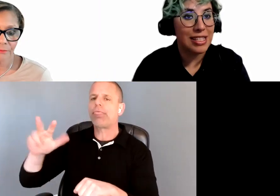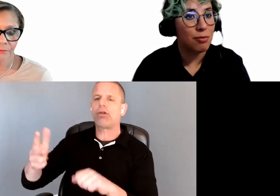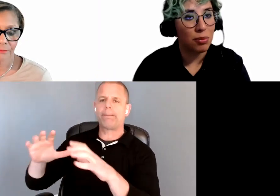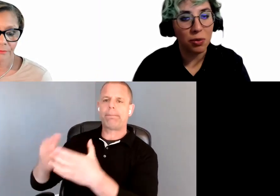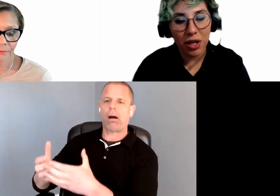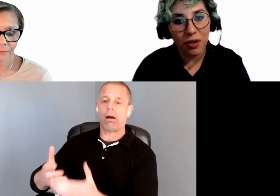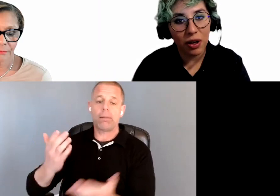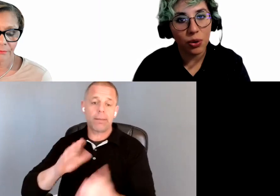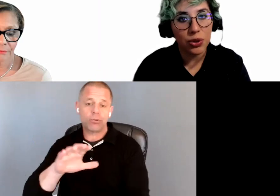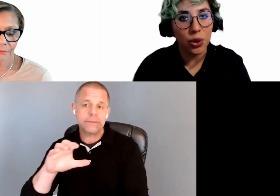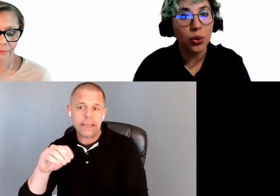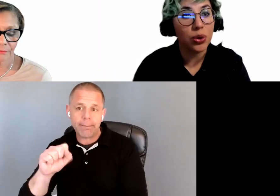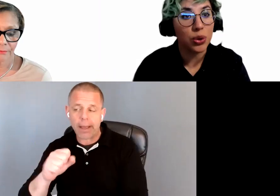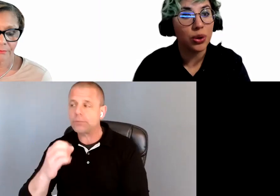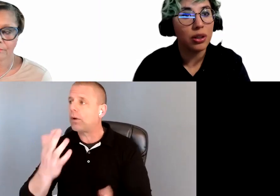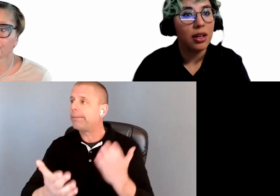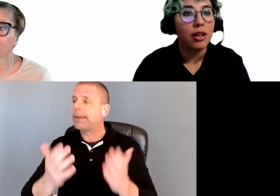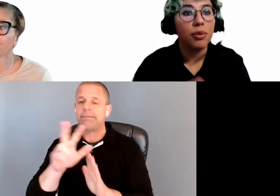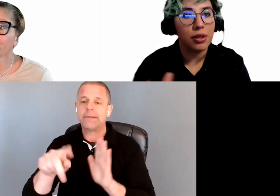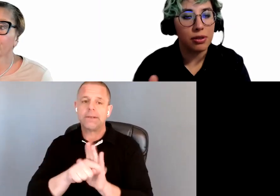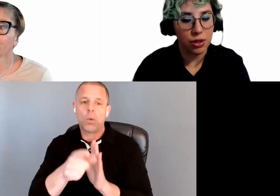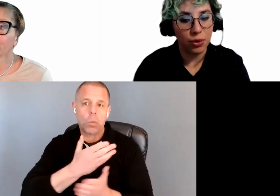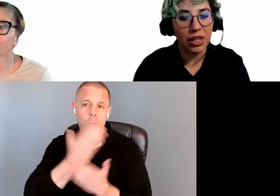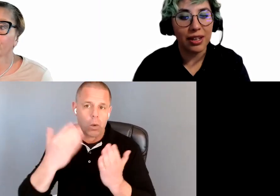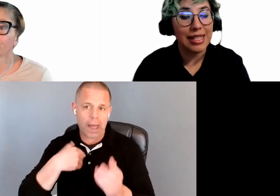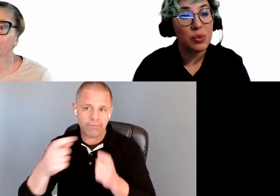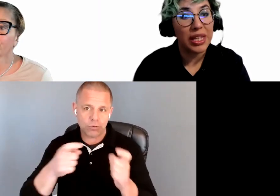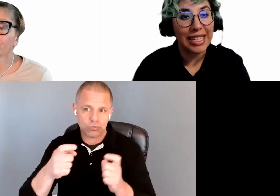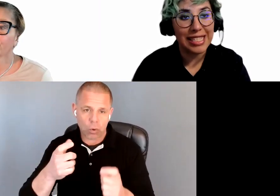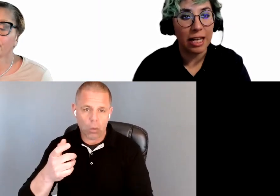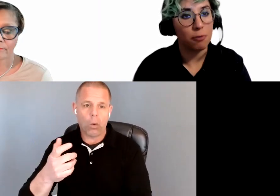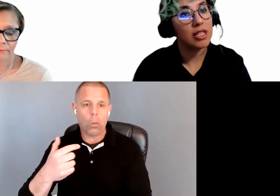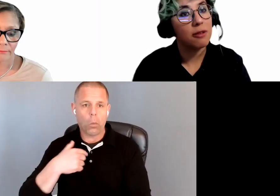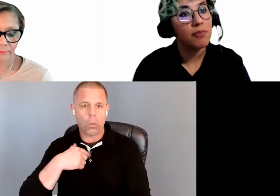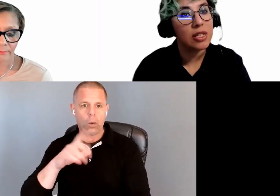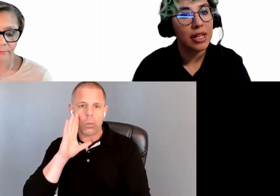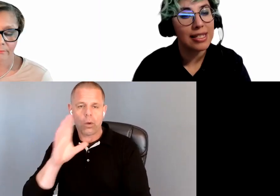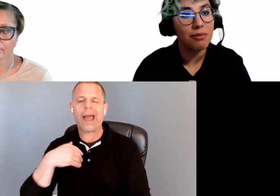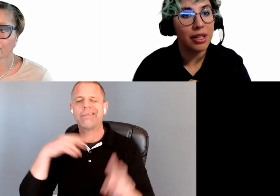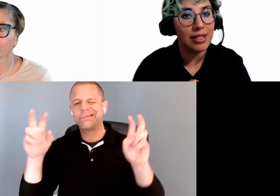it might be a video that you don't control. We do the accessibility statement. So the accessibility